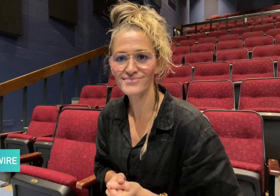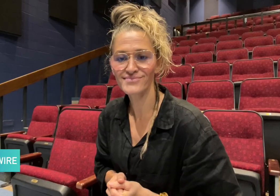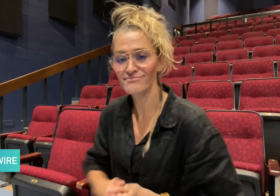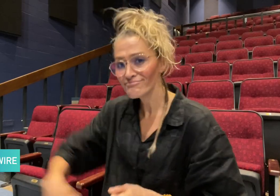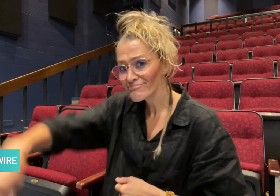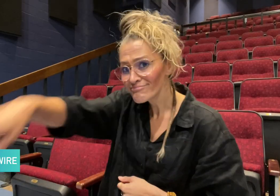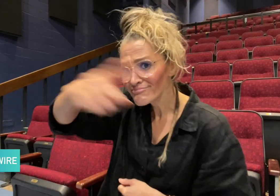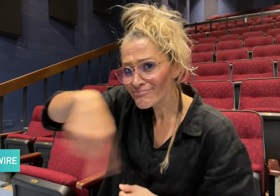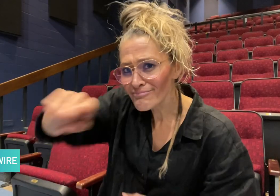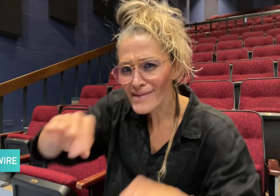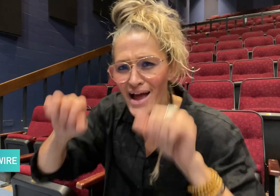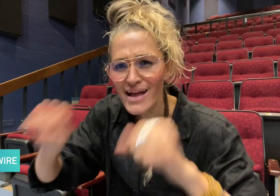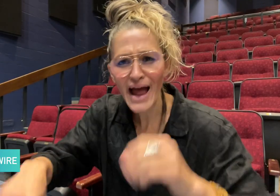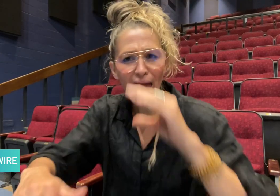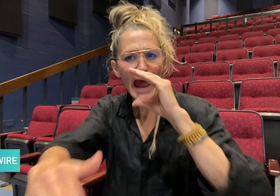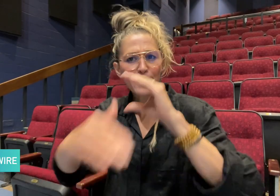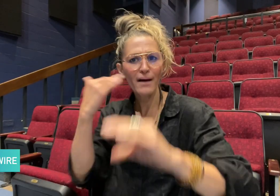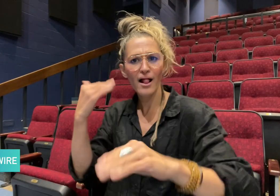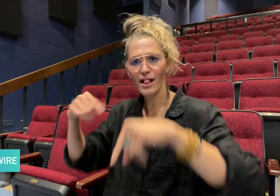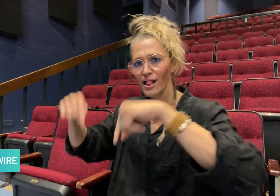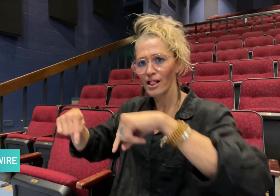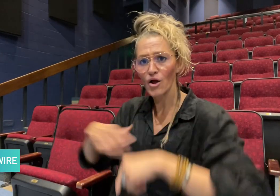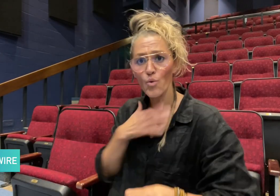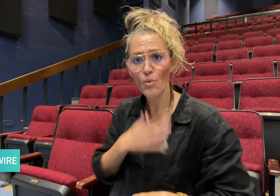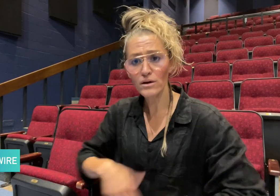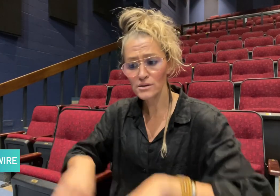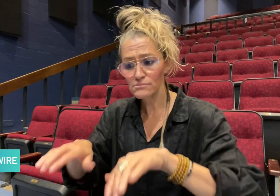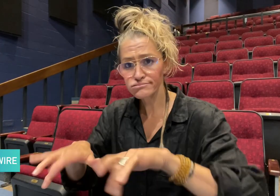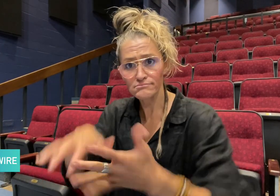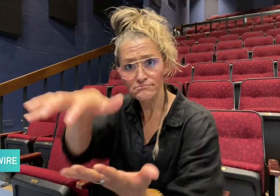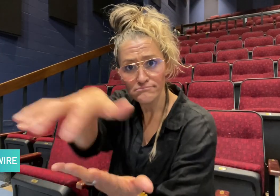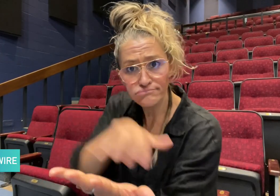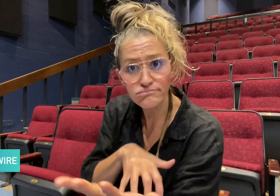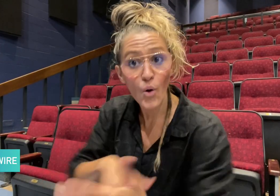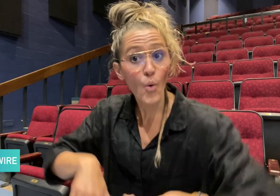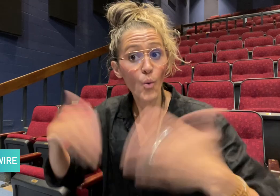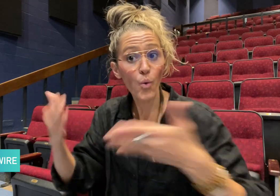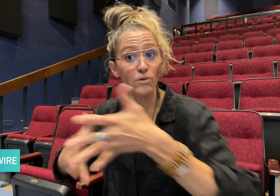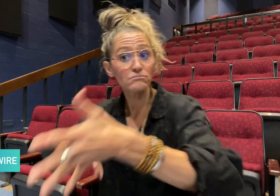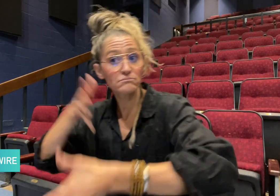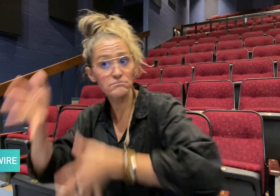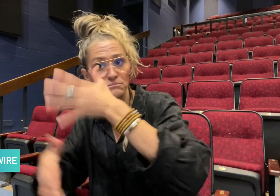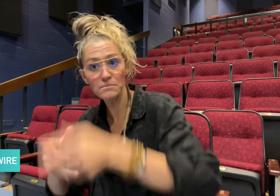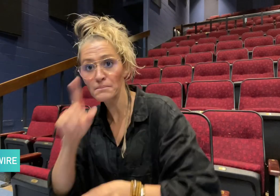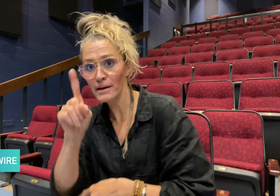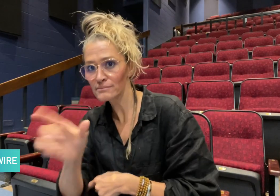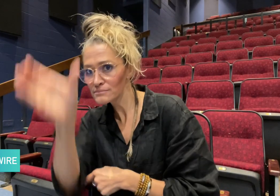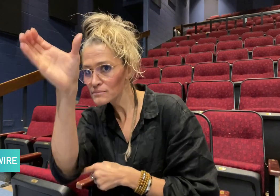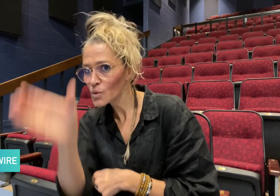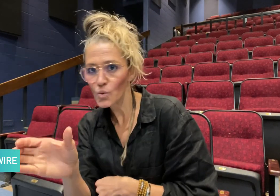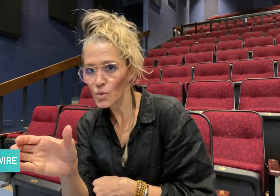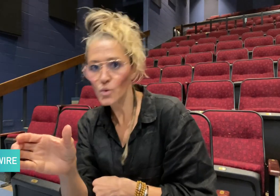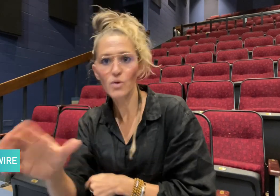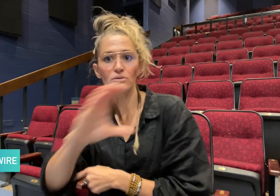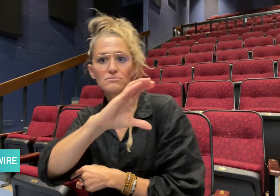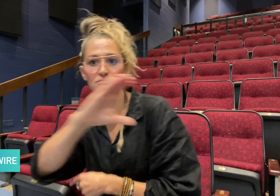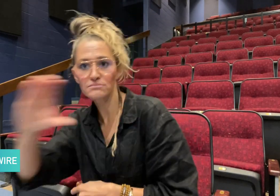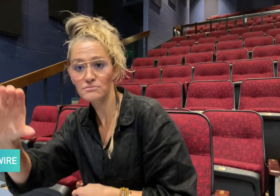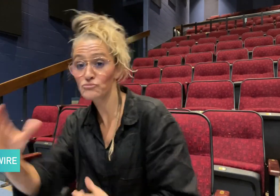You can email your text or video comments